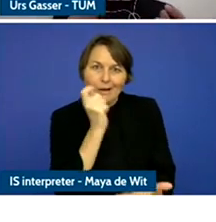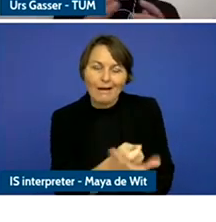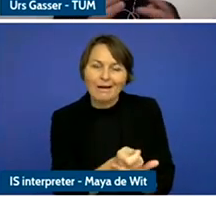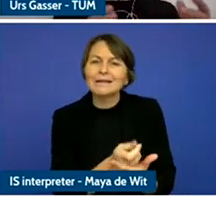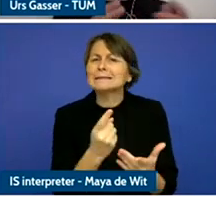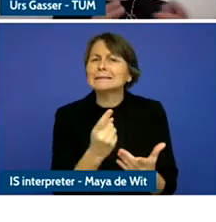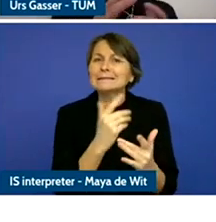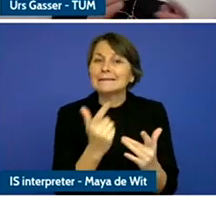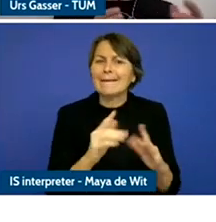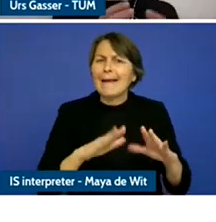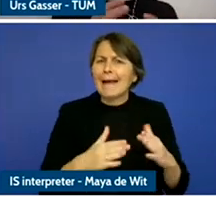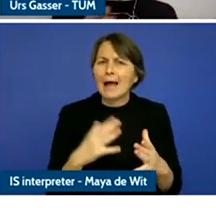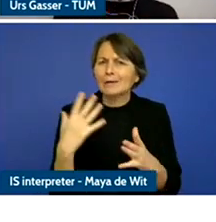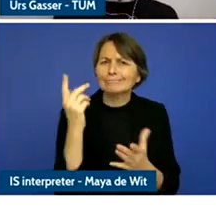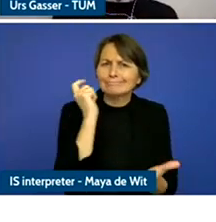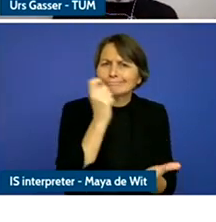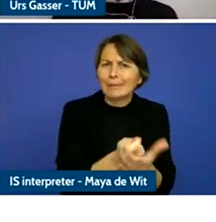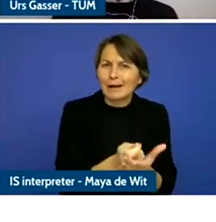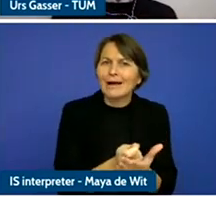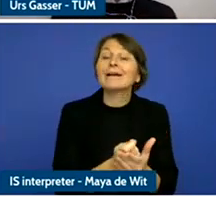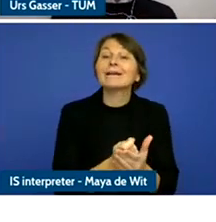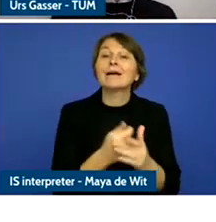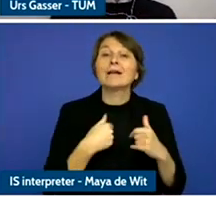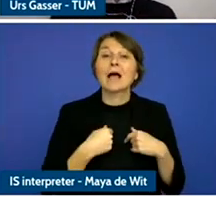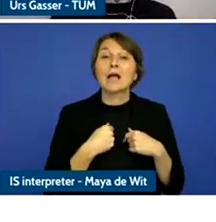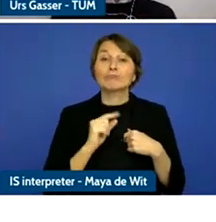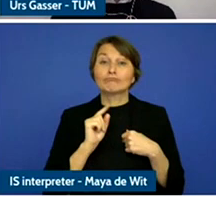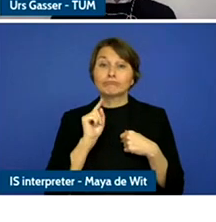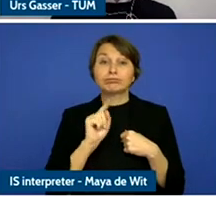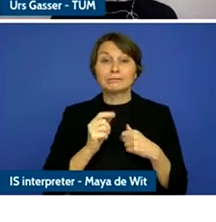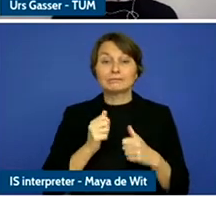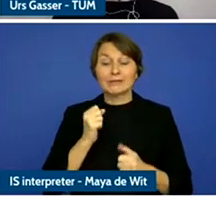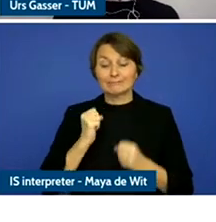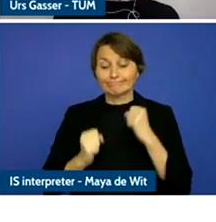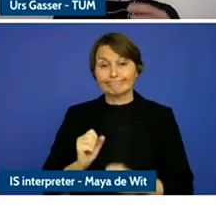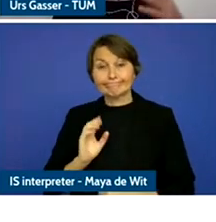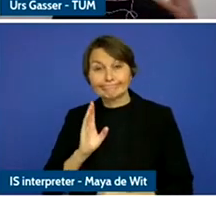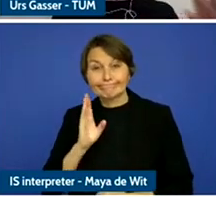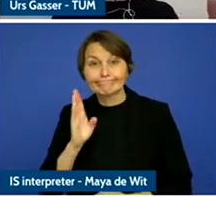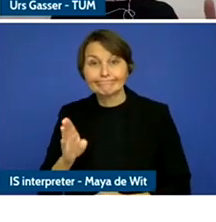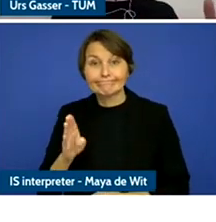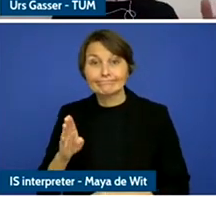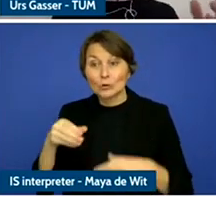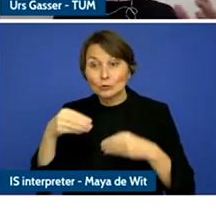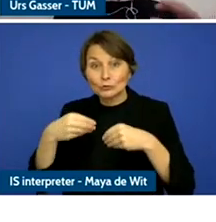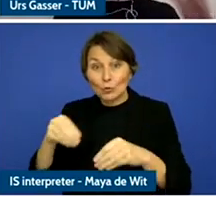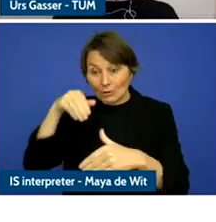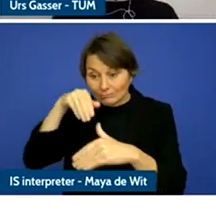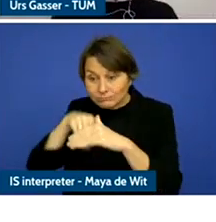actually start to go interact with each other when it's from trend spotting